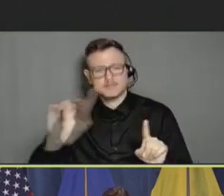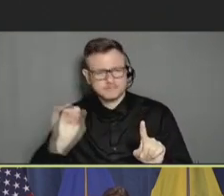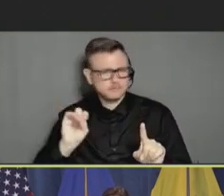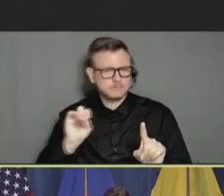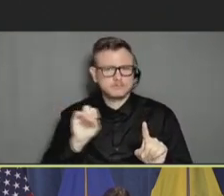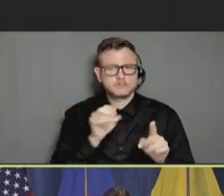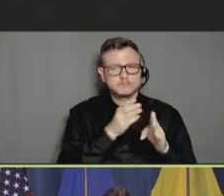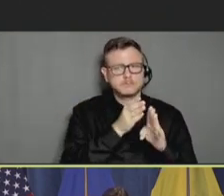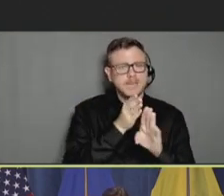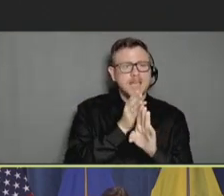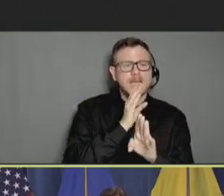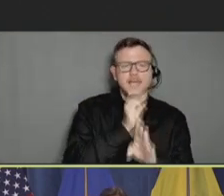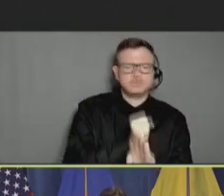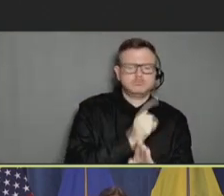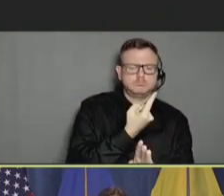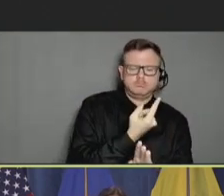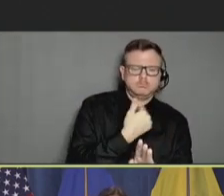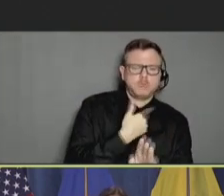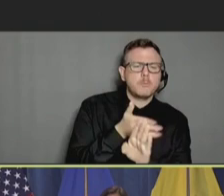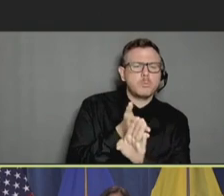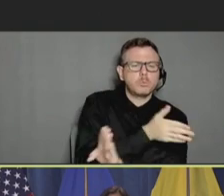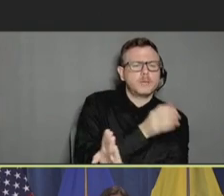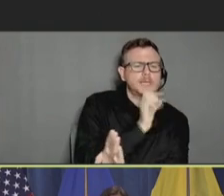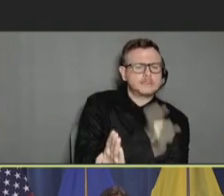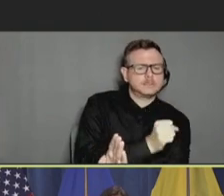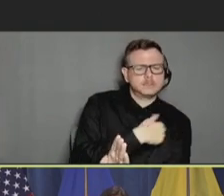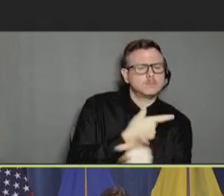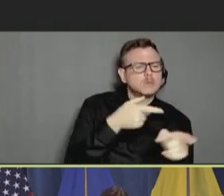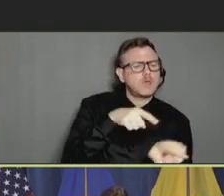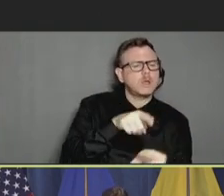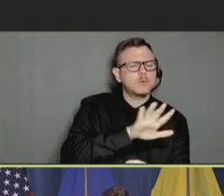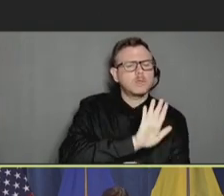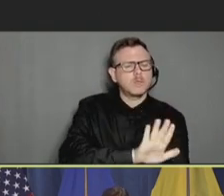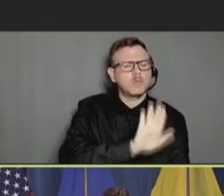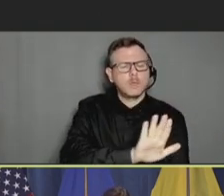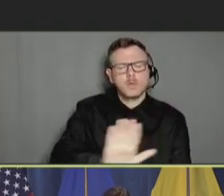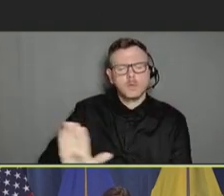but pre-aging. And we want to know what's happening in people's lives and what are they